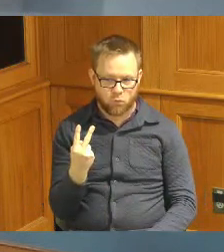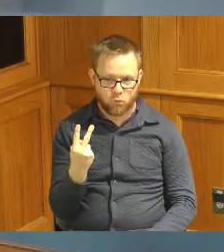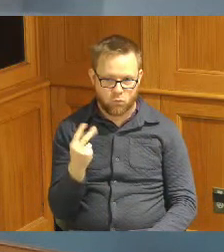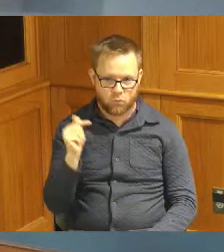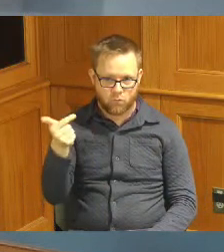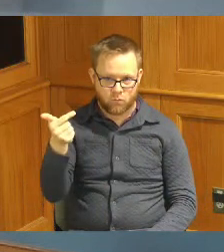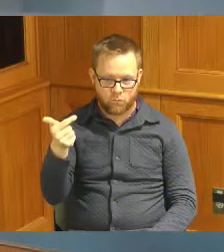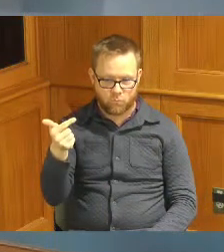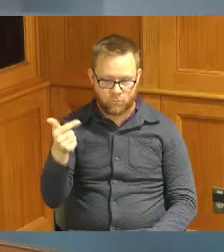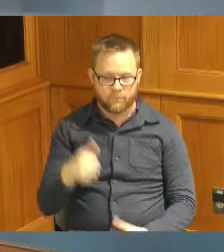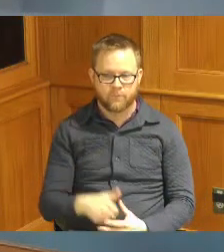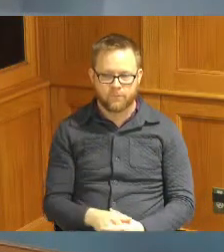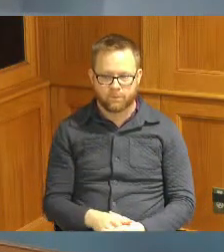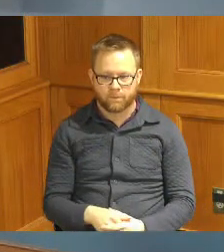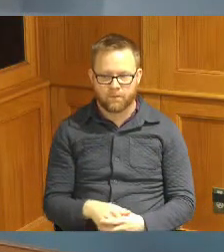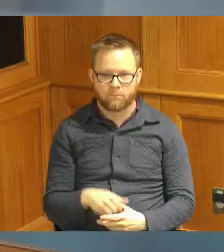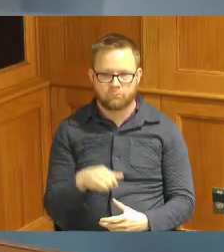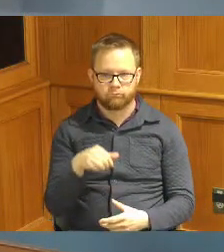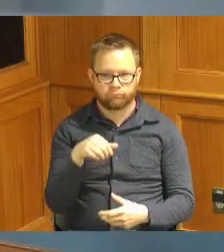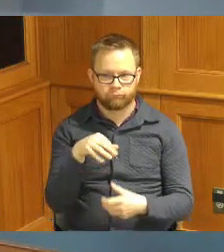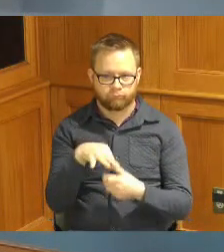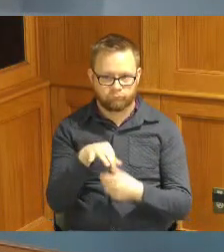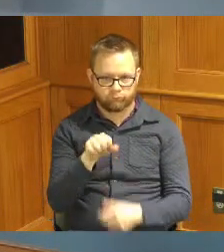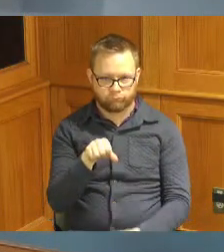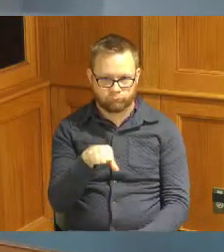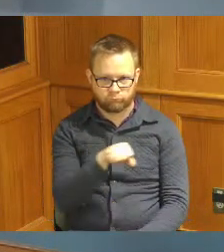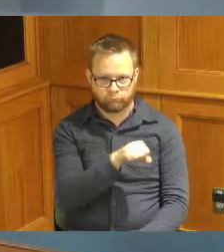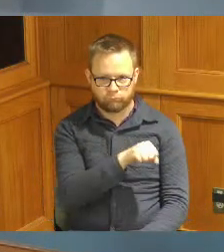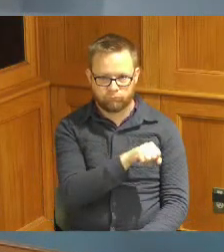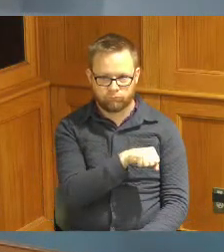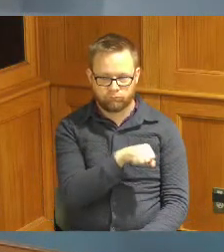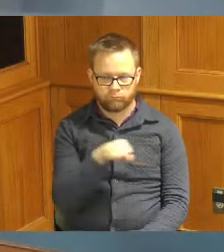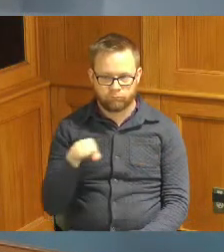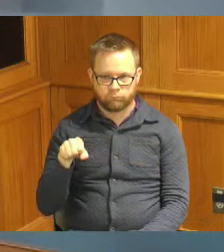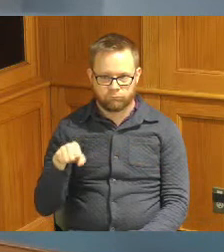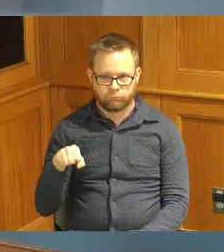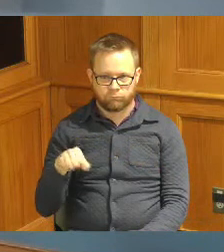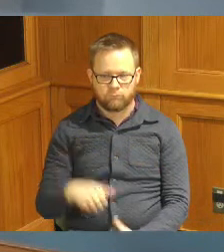second Commissioner Reece yes Commissioner Driehaus yes Commissioner Summerow Dumas yes